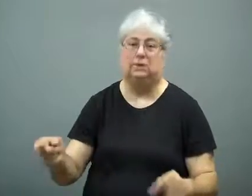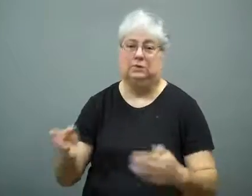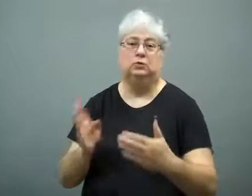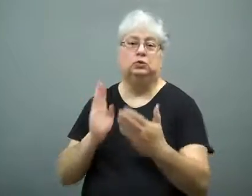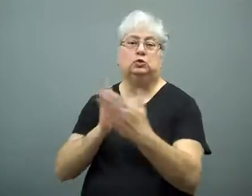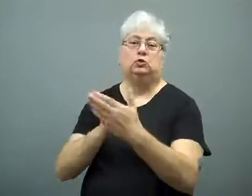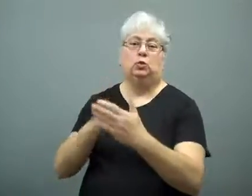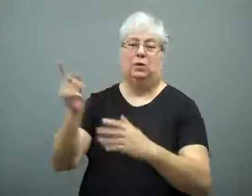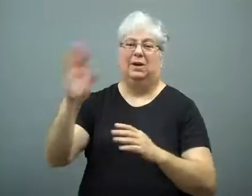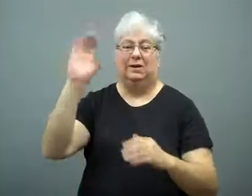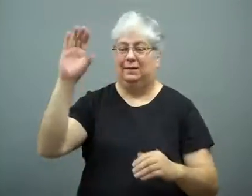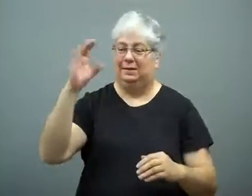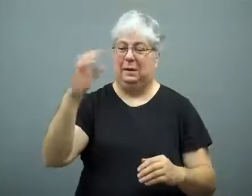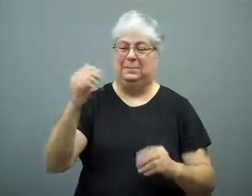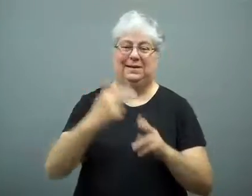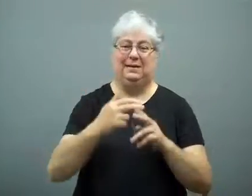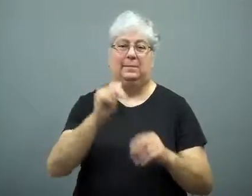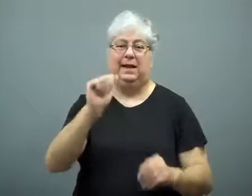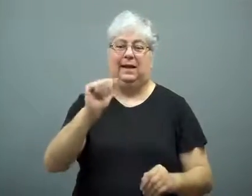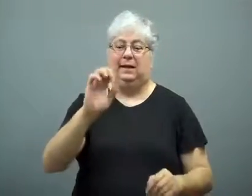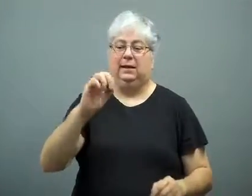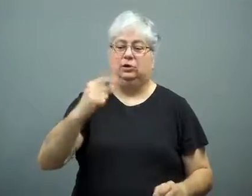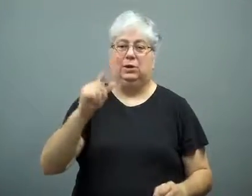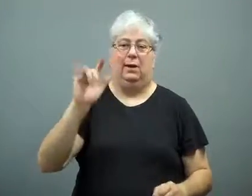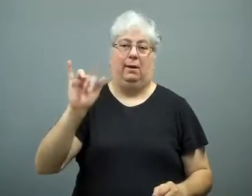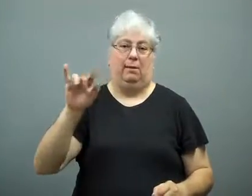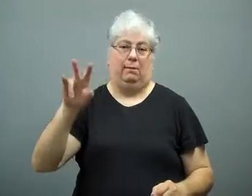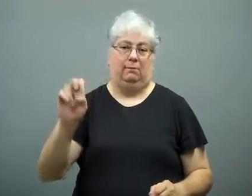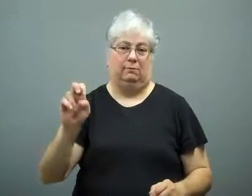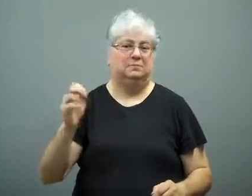are suing the company, AEG Live.